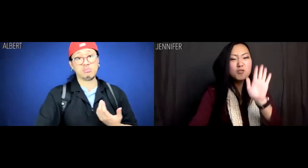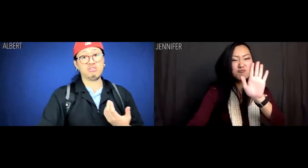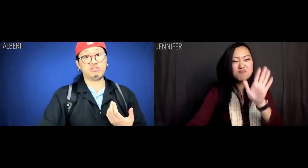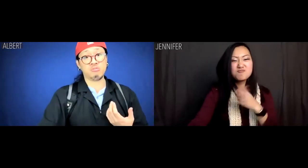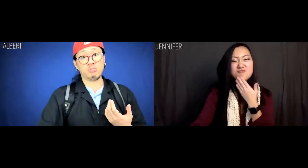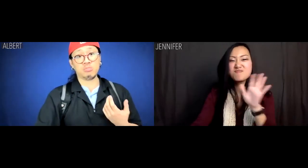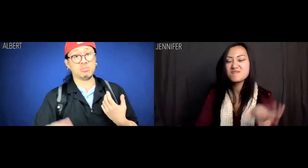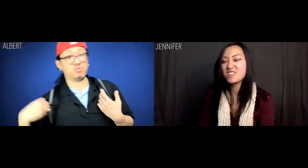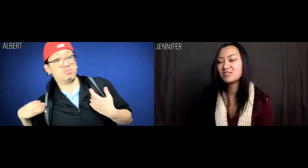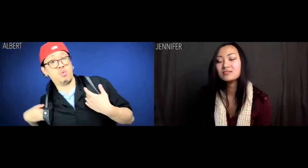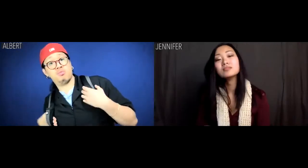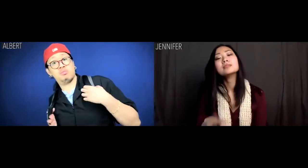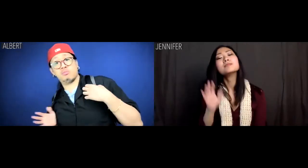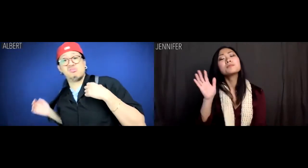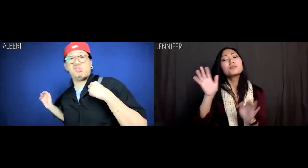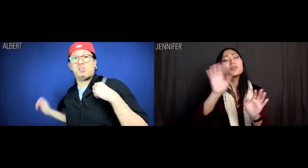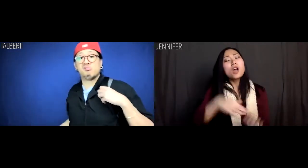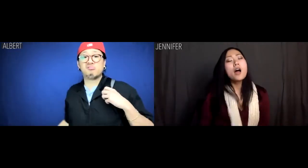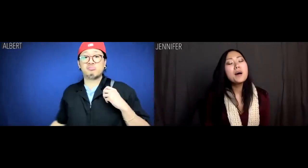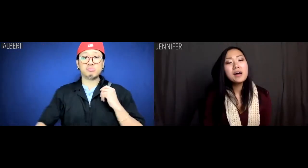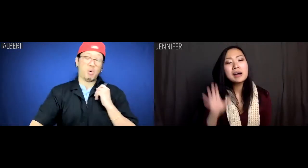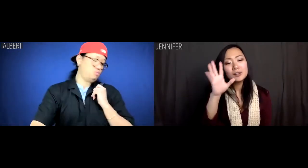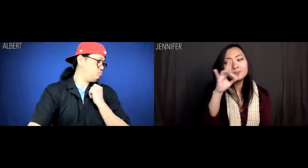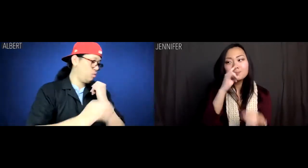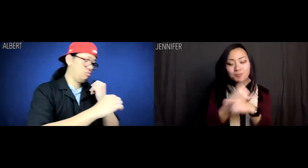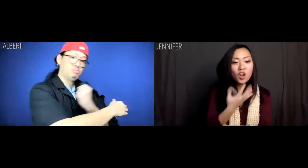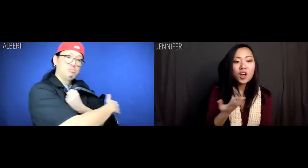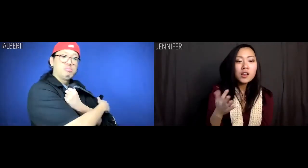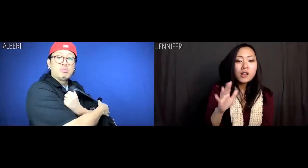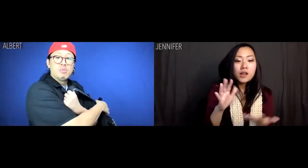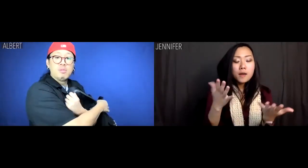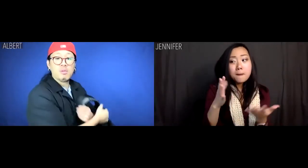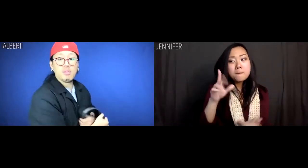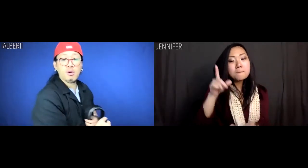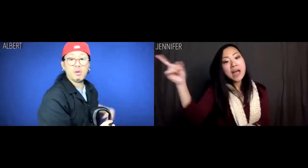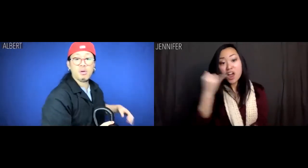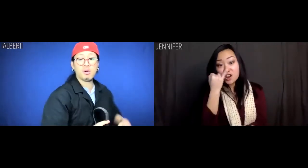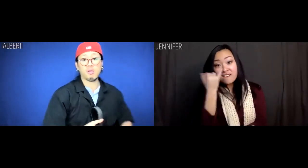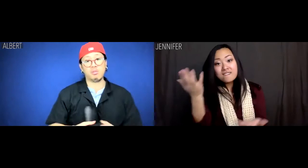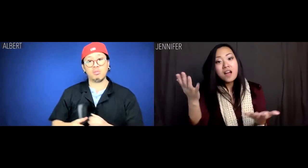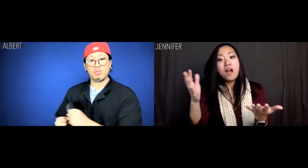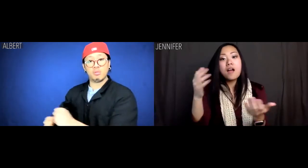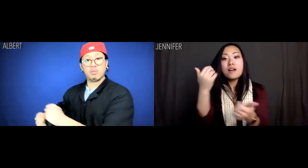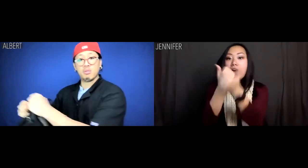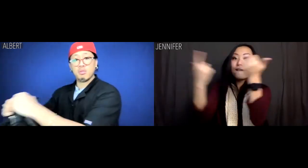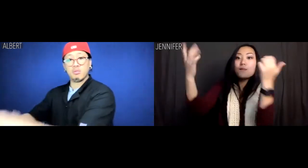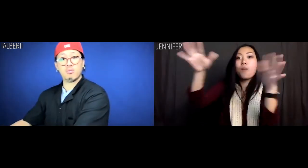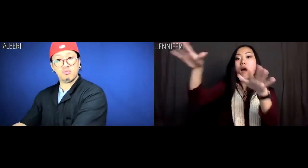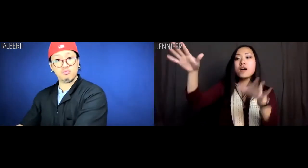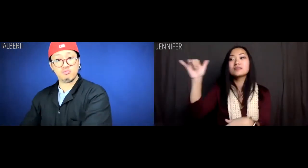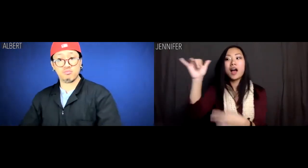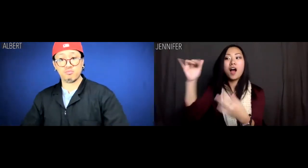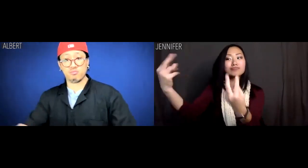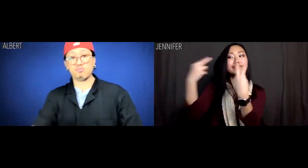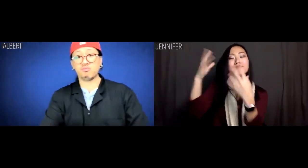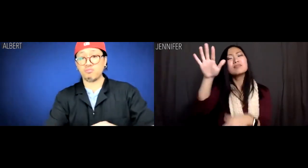Jennifer: No, thanks. Hey, isn't it funny? Back home in Irvine, everyone was like,